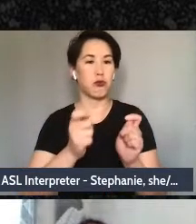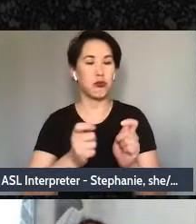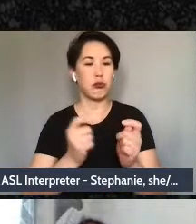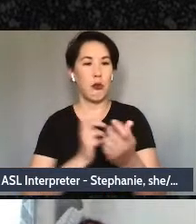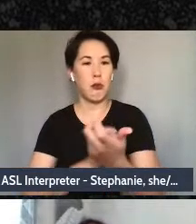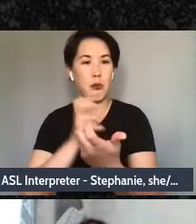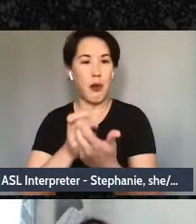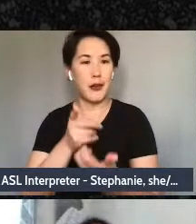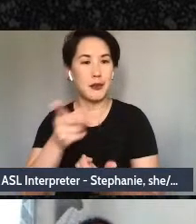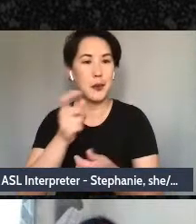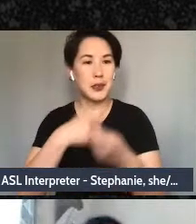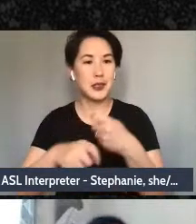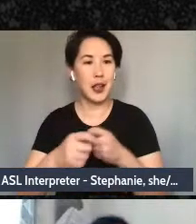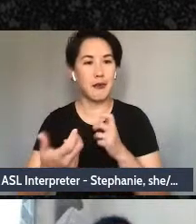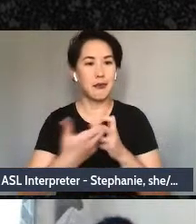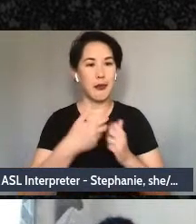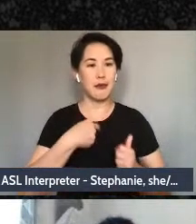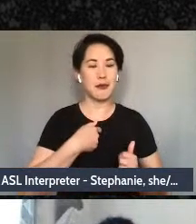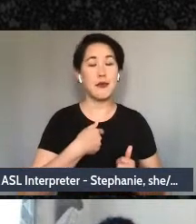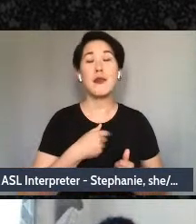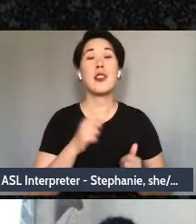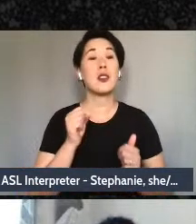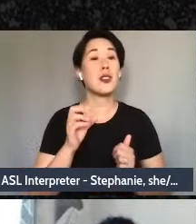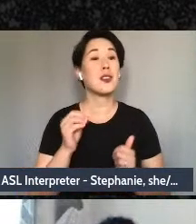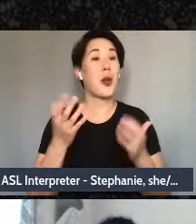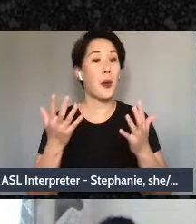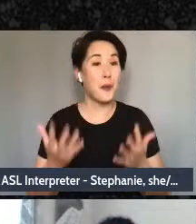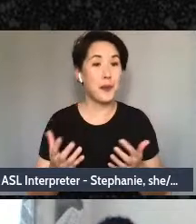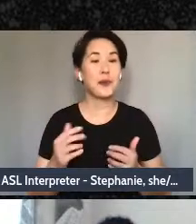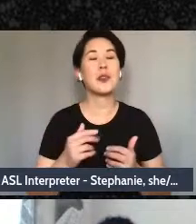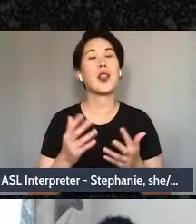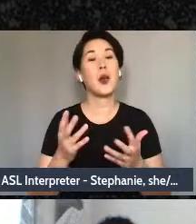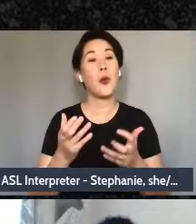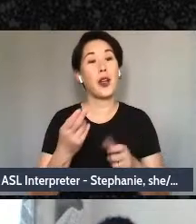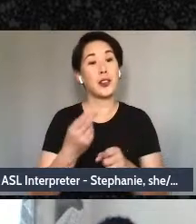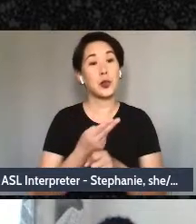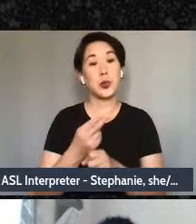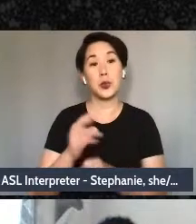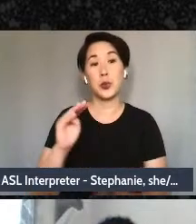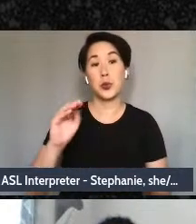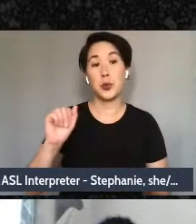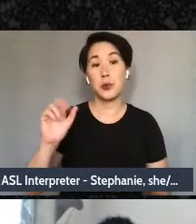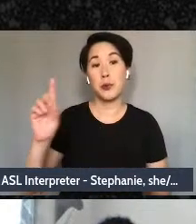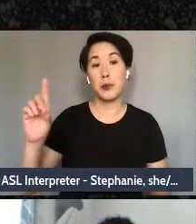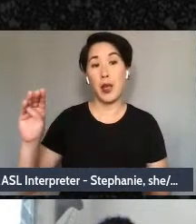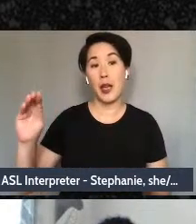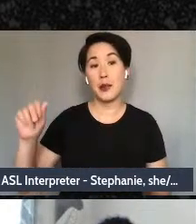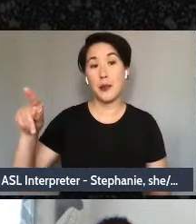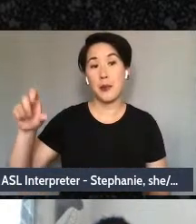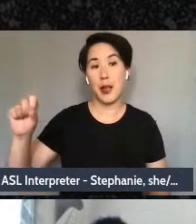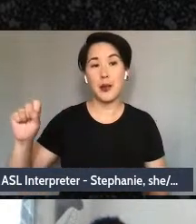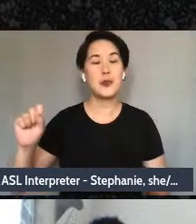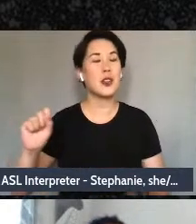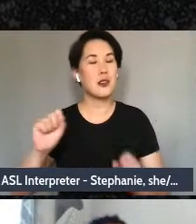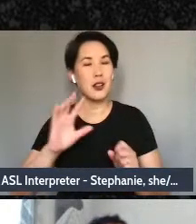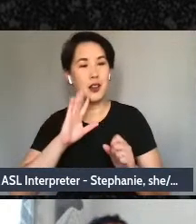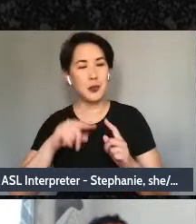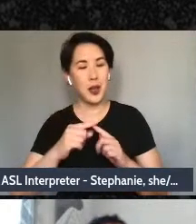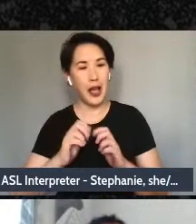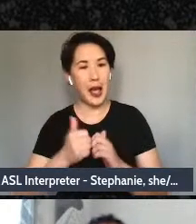how we can use Mad Maps and - to explore how we can reclaim our stories. Next slide please.